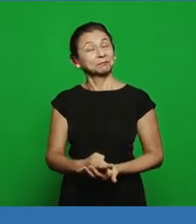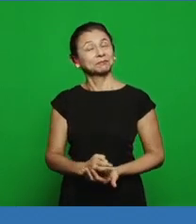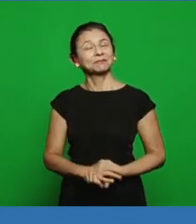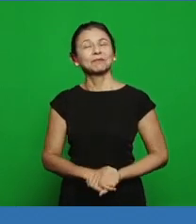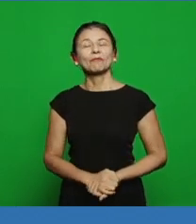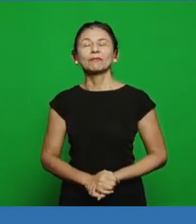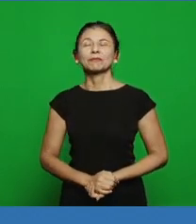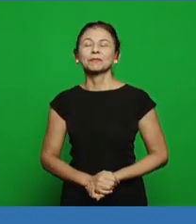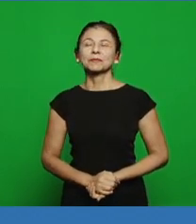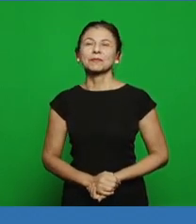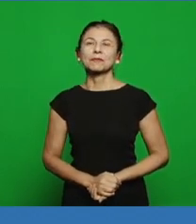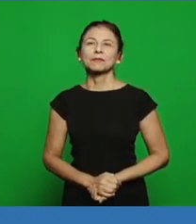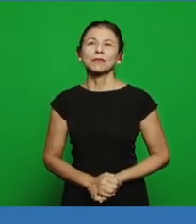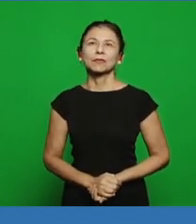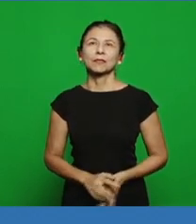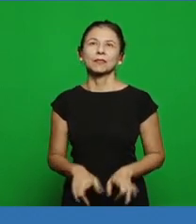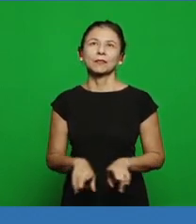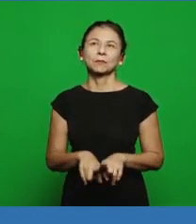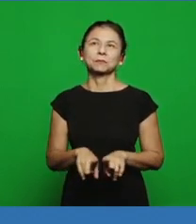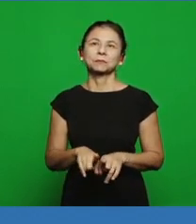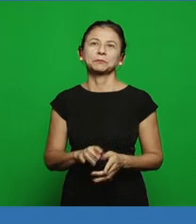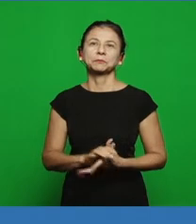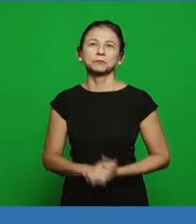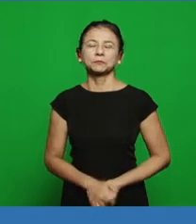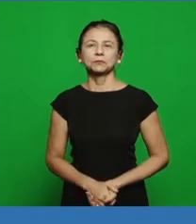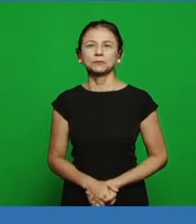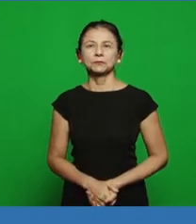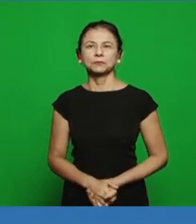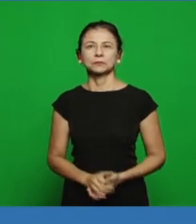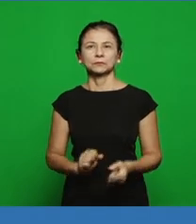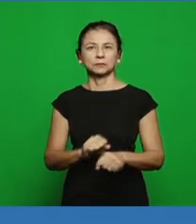we also have here a children’s seminar